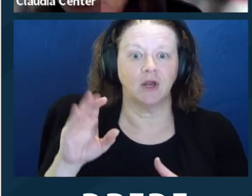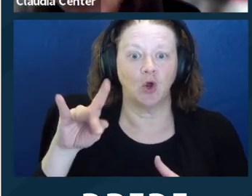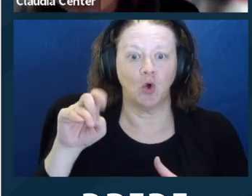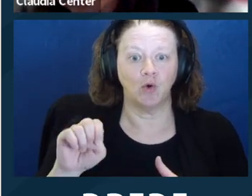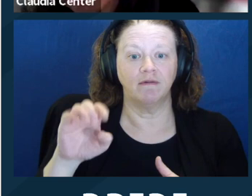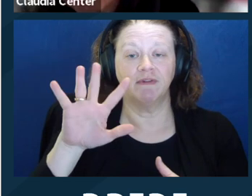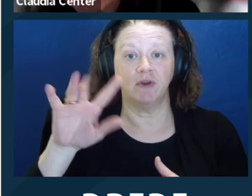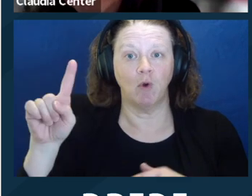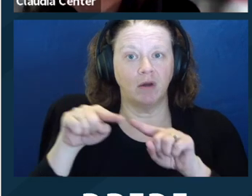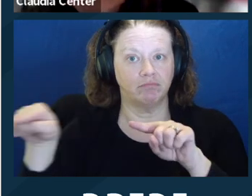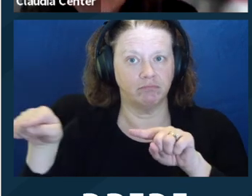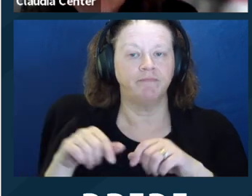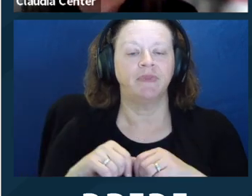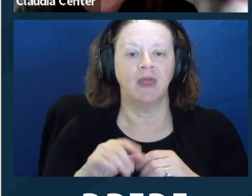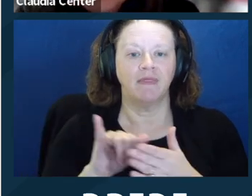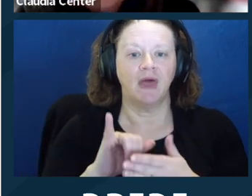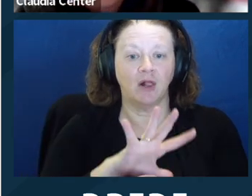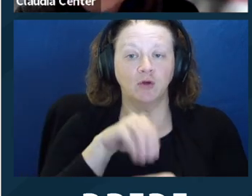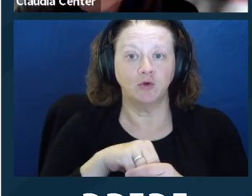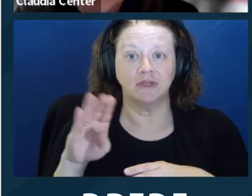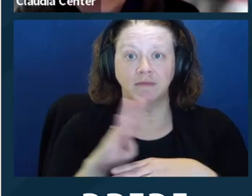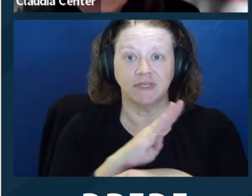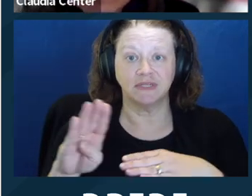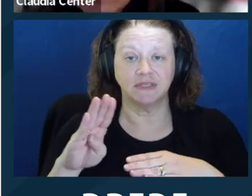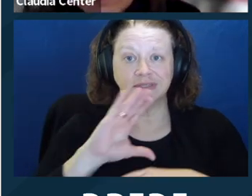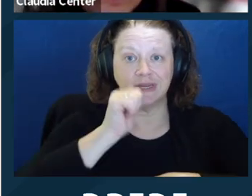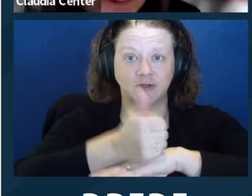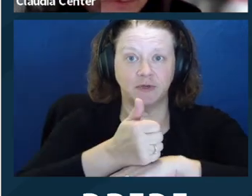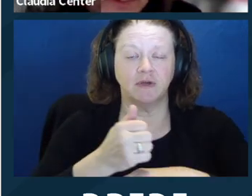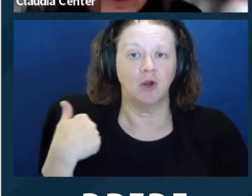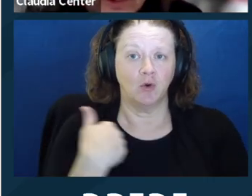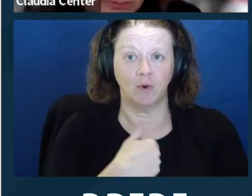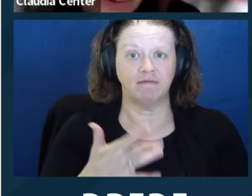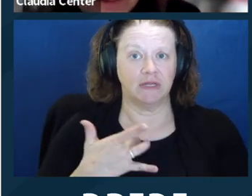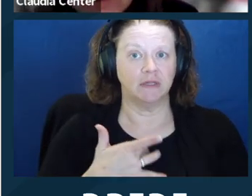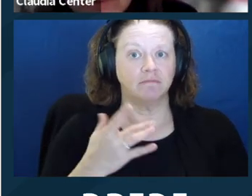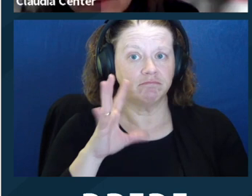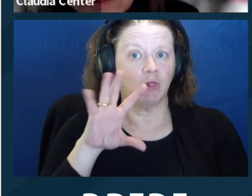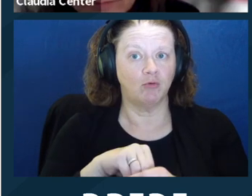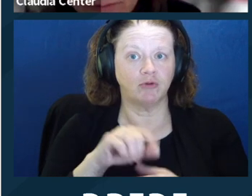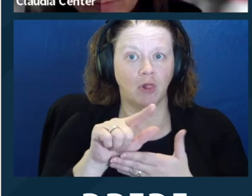business establishments which includes most law firms, or we think includes law firms